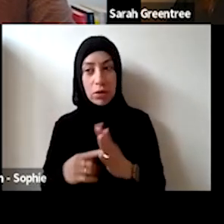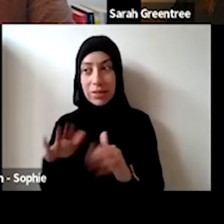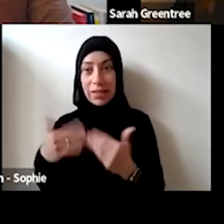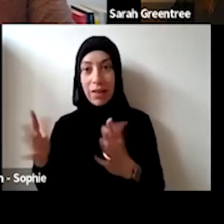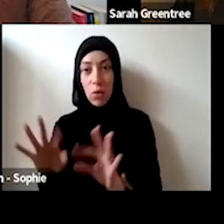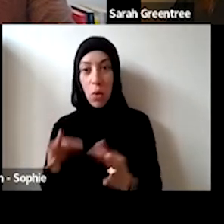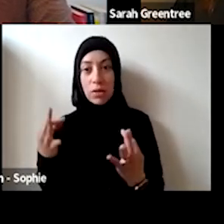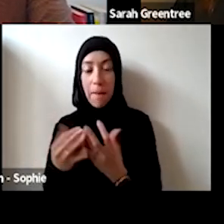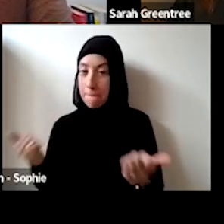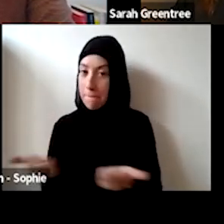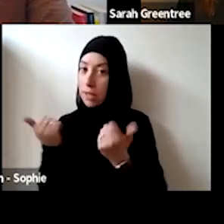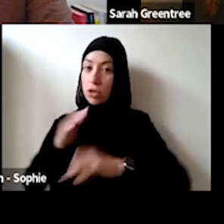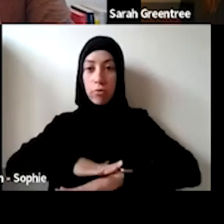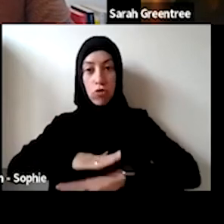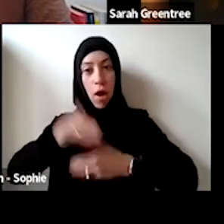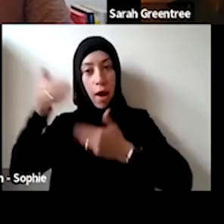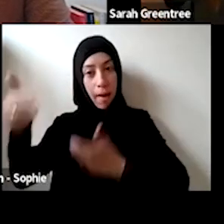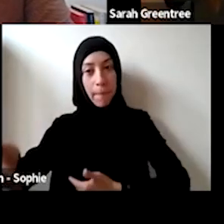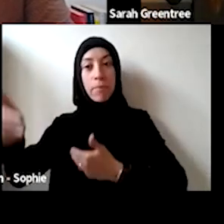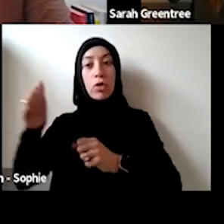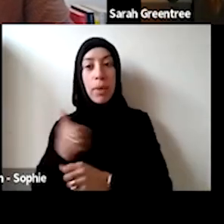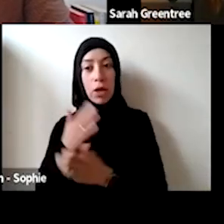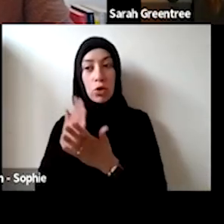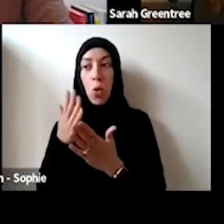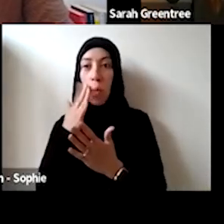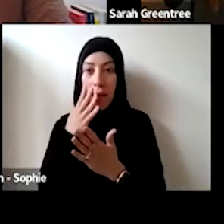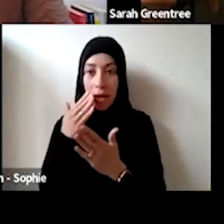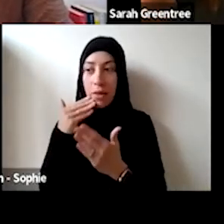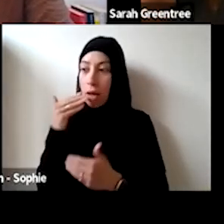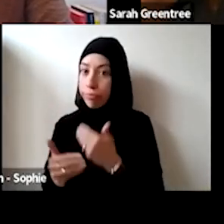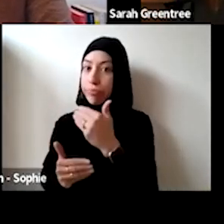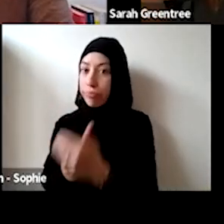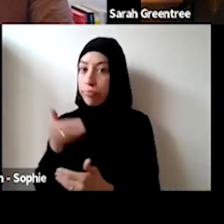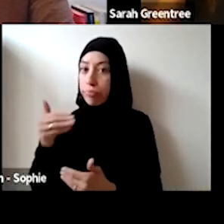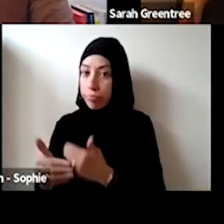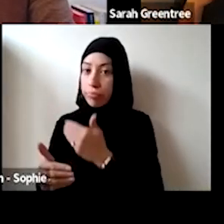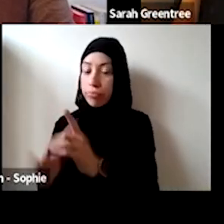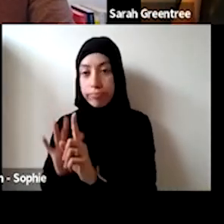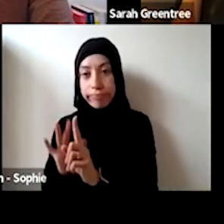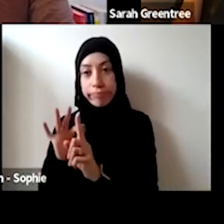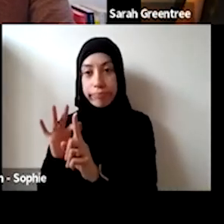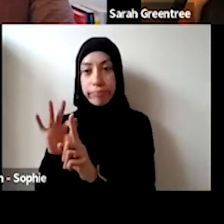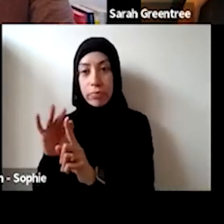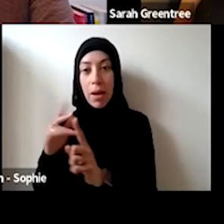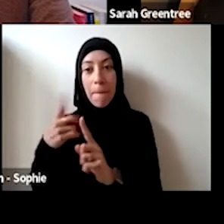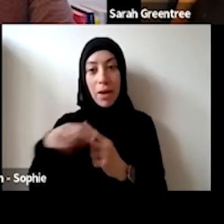that period of time of knowing where they move forward next and with the financial. organisations that period of time. Of